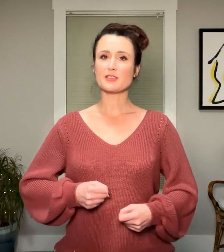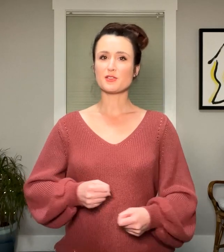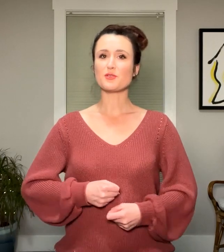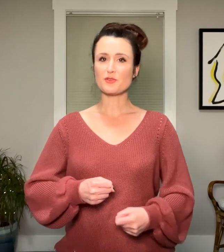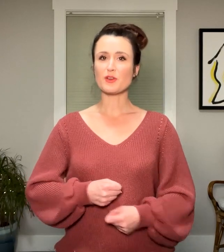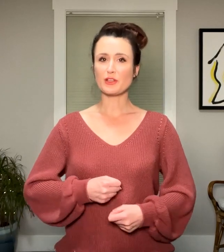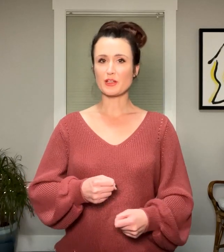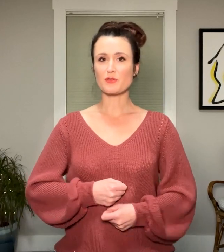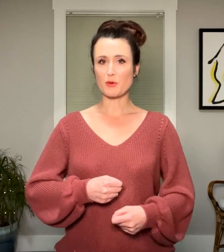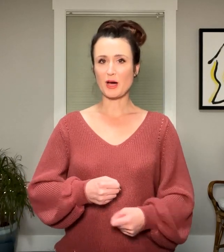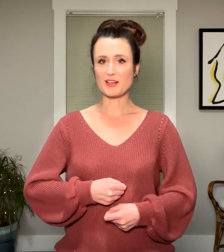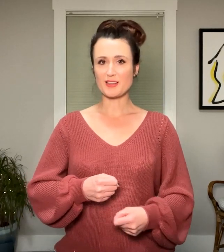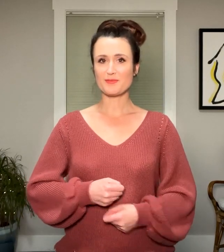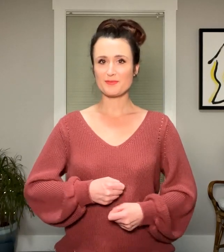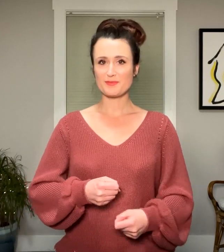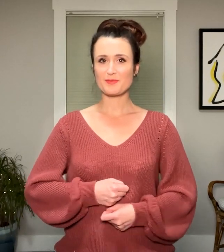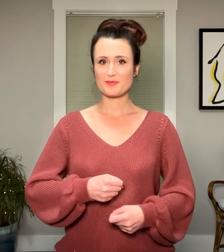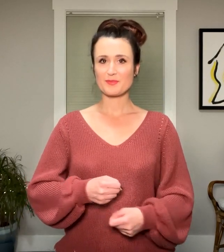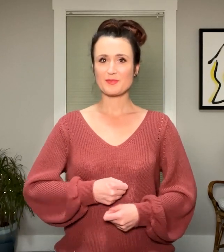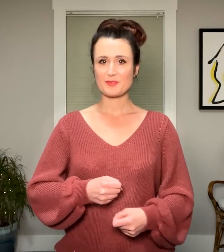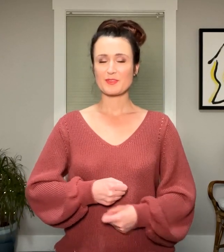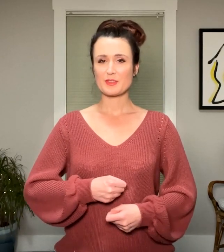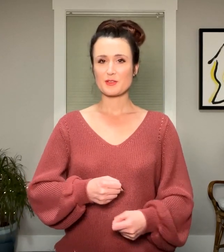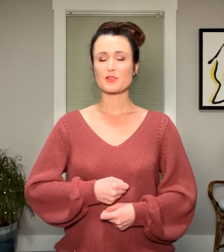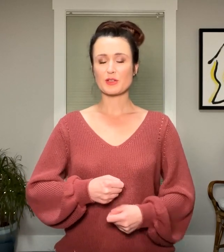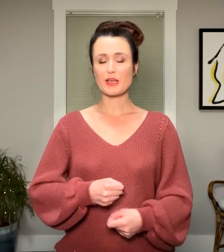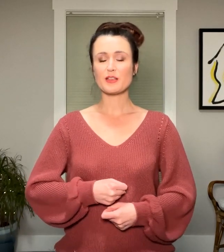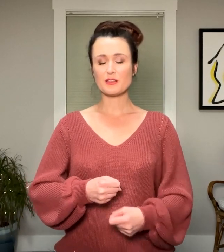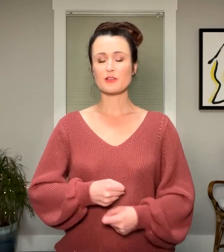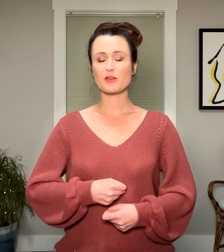to the feeling of your body. So again, you can